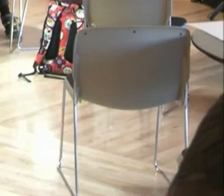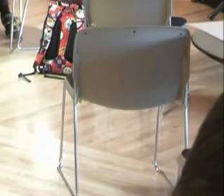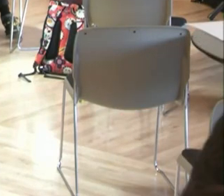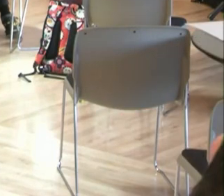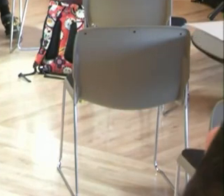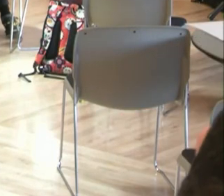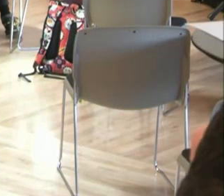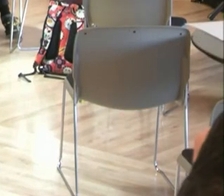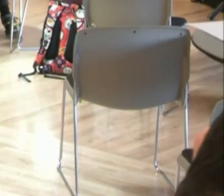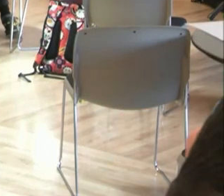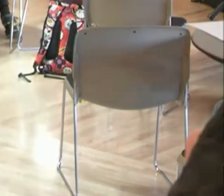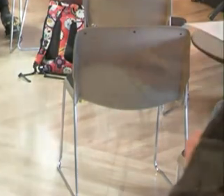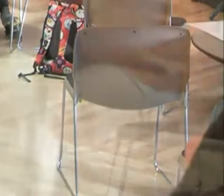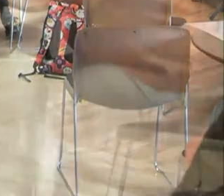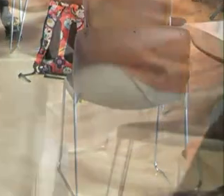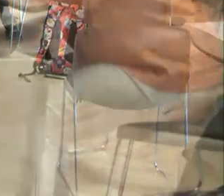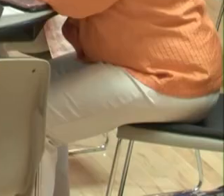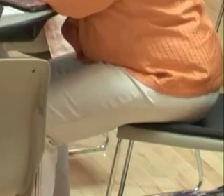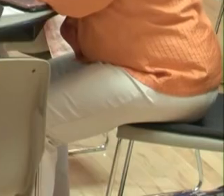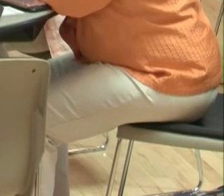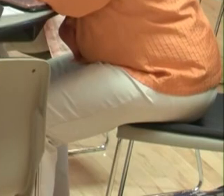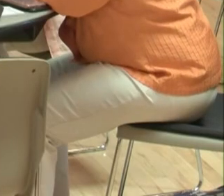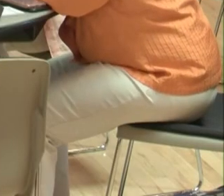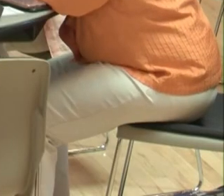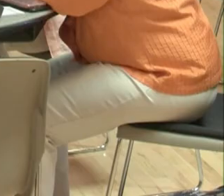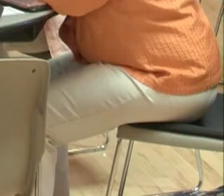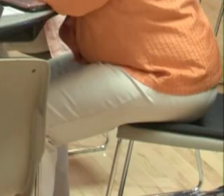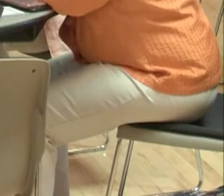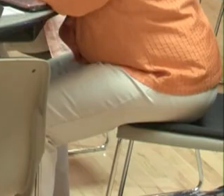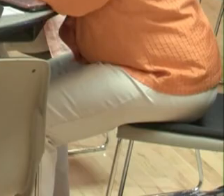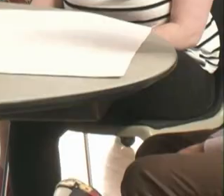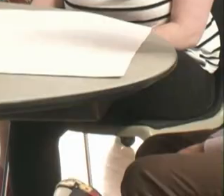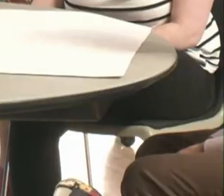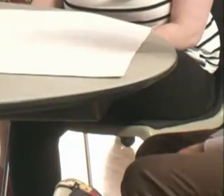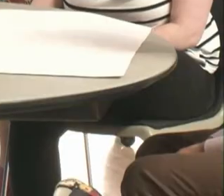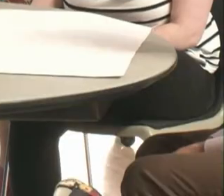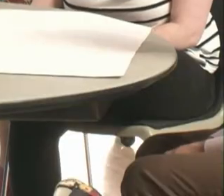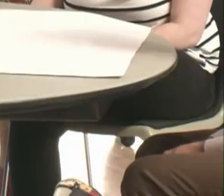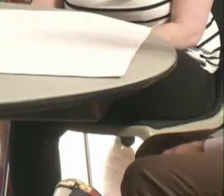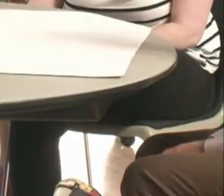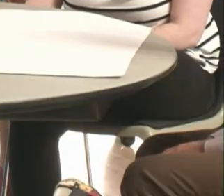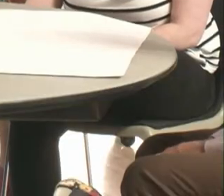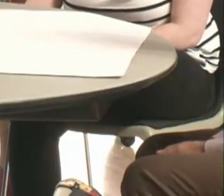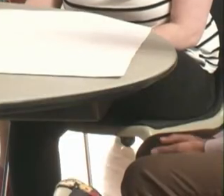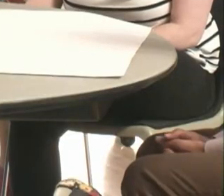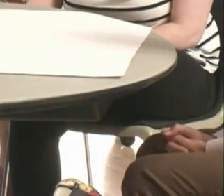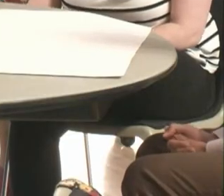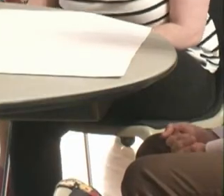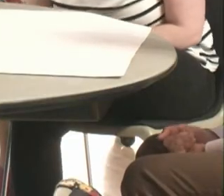out, what other ways would Portland -- will Portland be different if that idea comes to life?